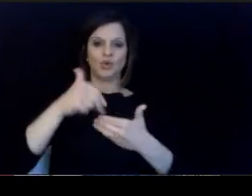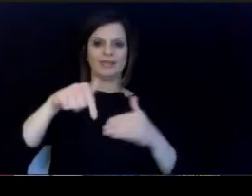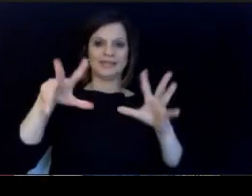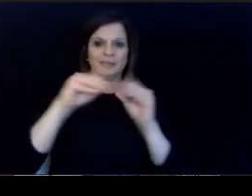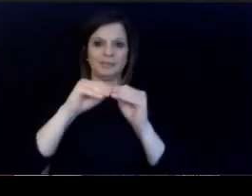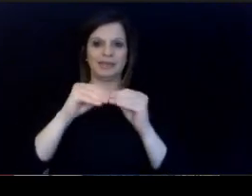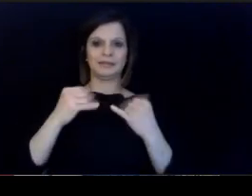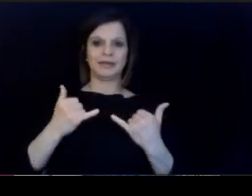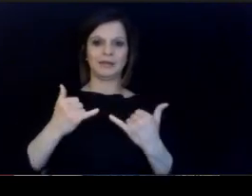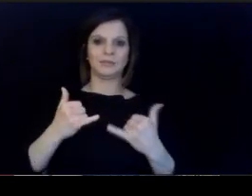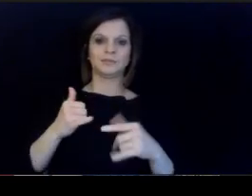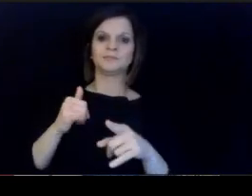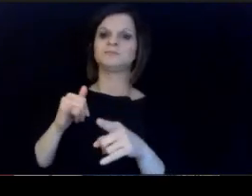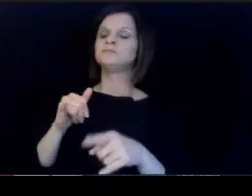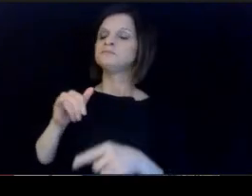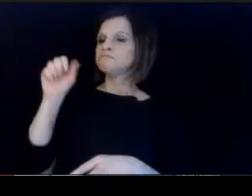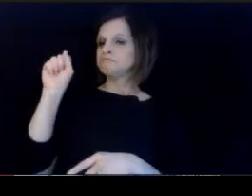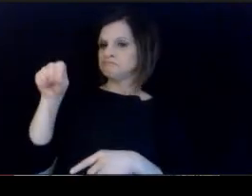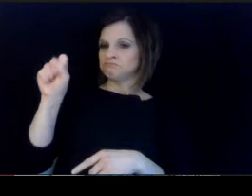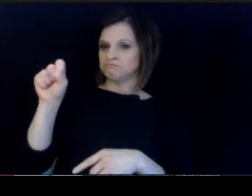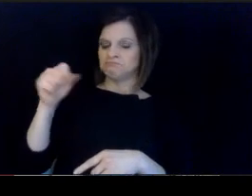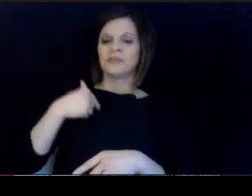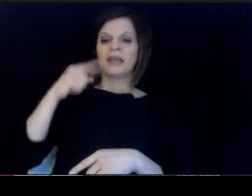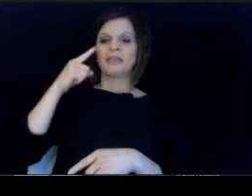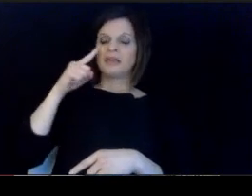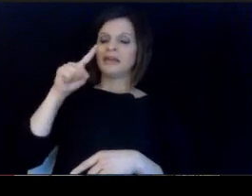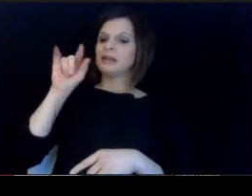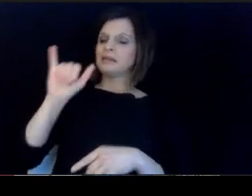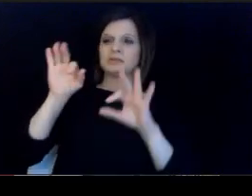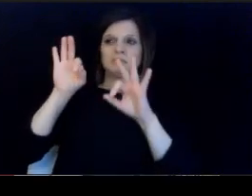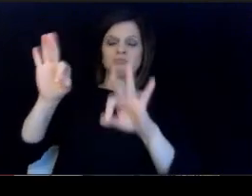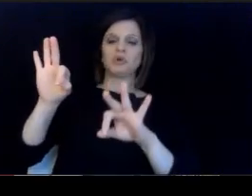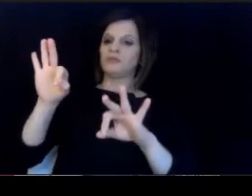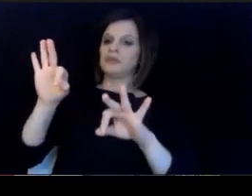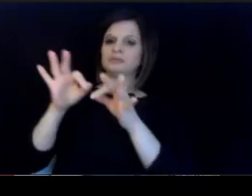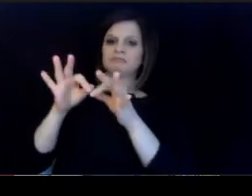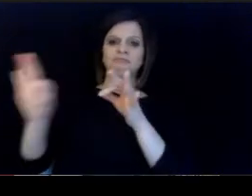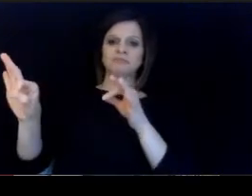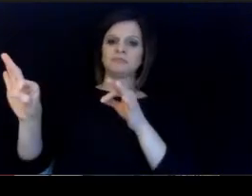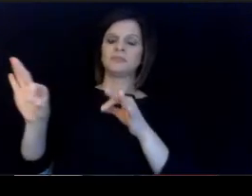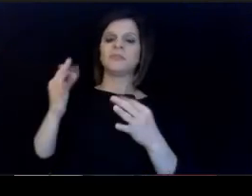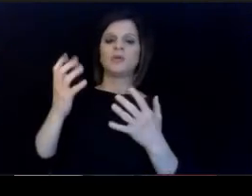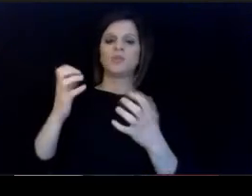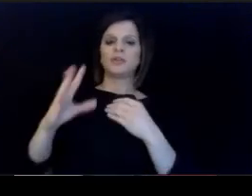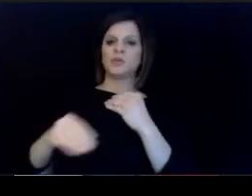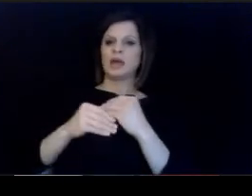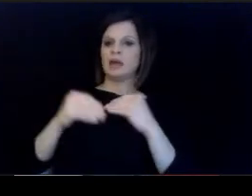Yeah, I think that's a great way. of saying it. Lieutenant Governor Al just have one other item.